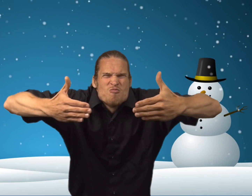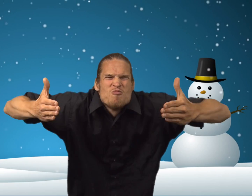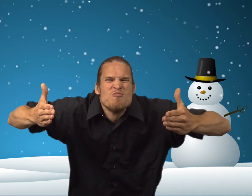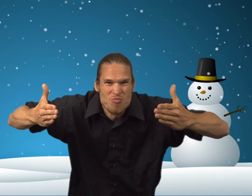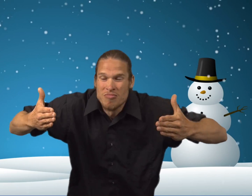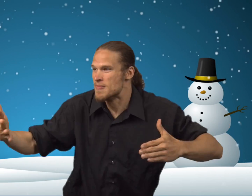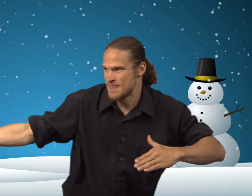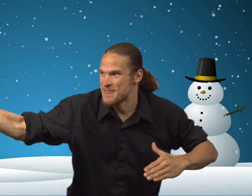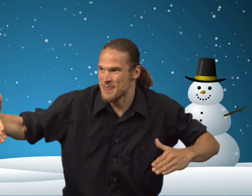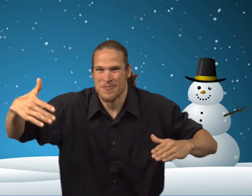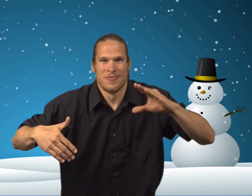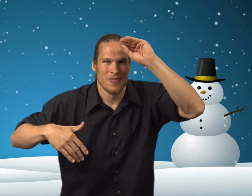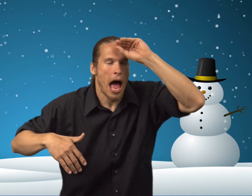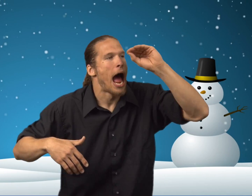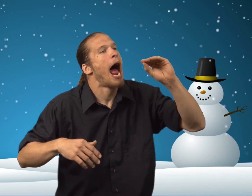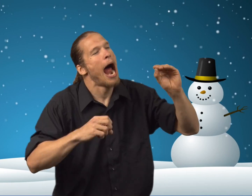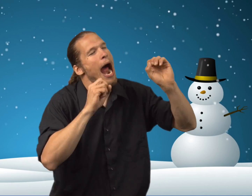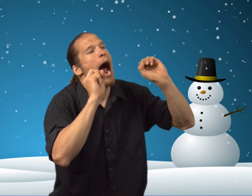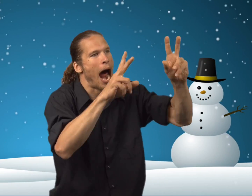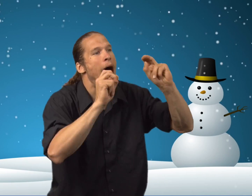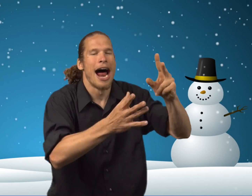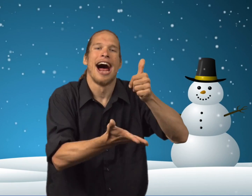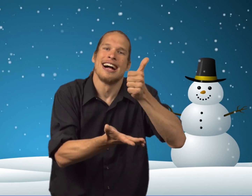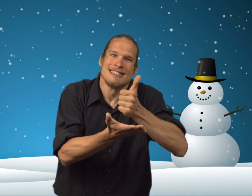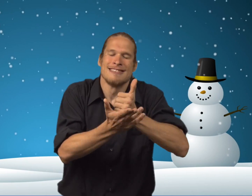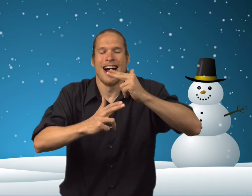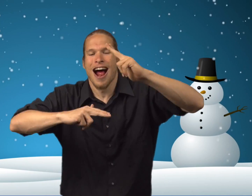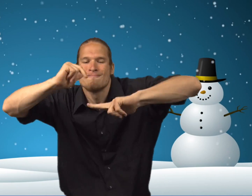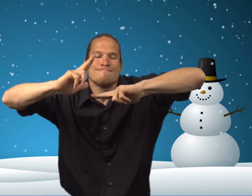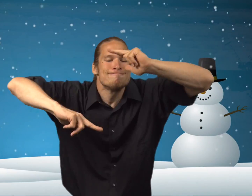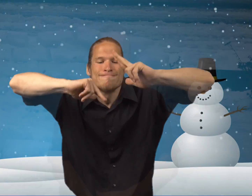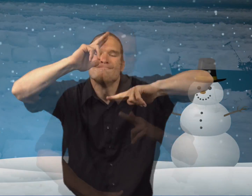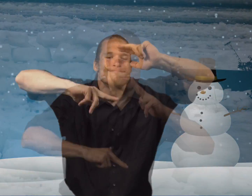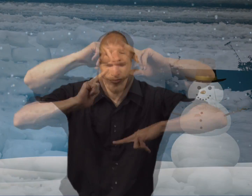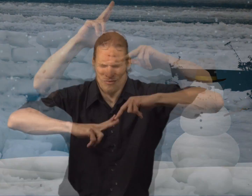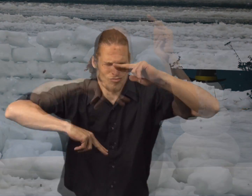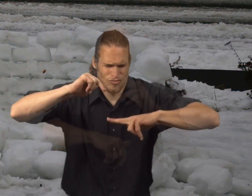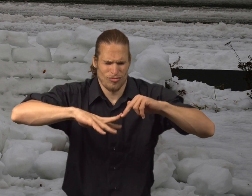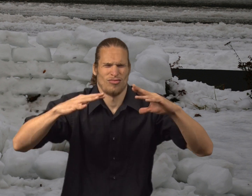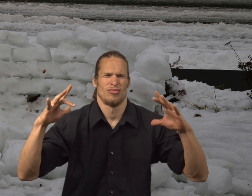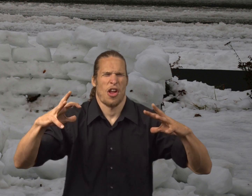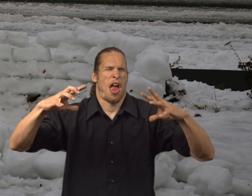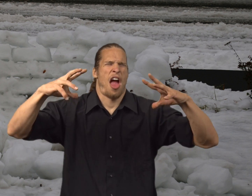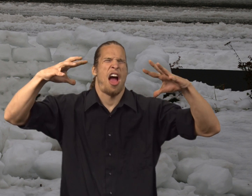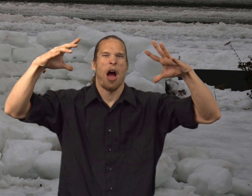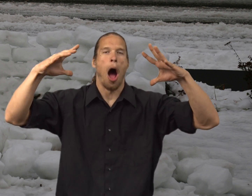where you have to get snow and build up the walls." And the boy said, "Okay," and he helped build the fort.